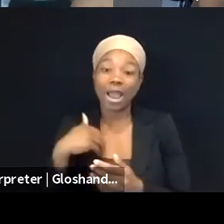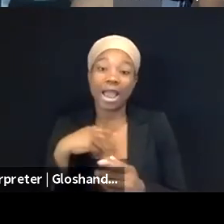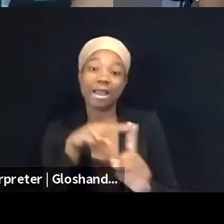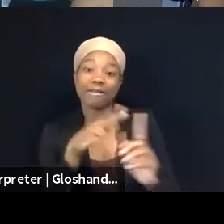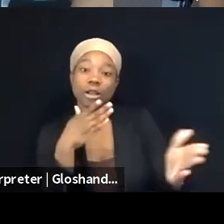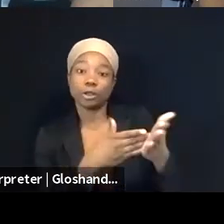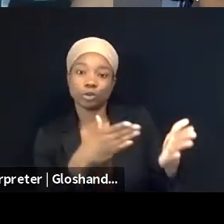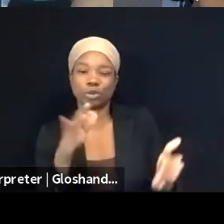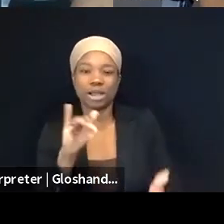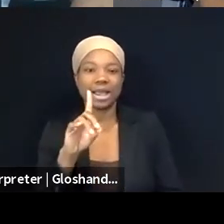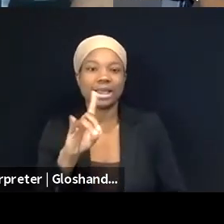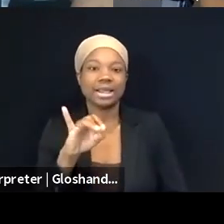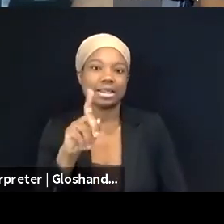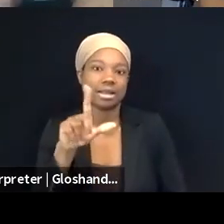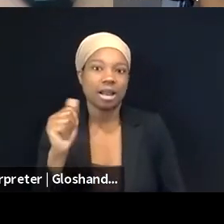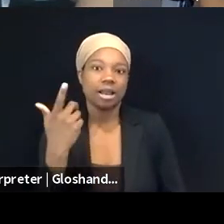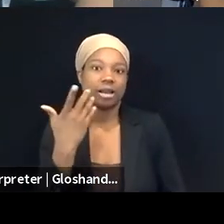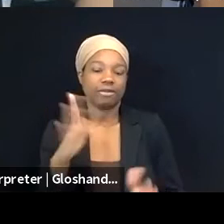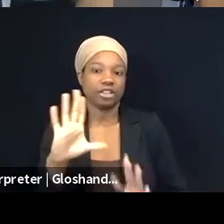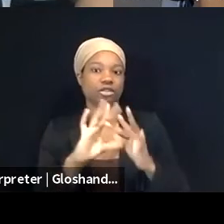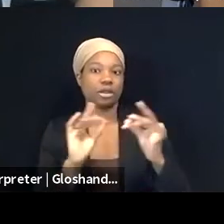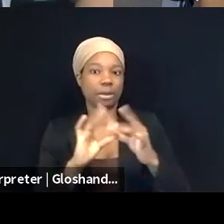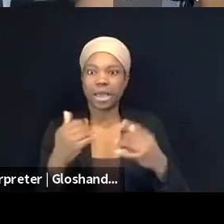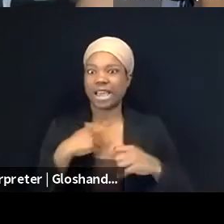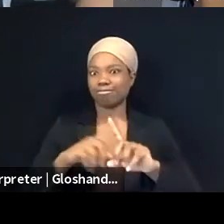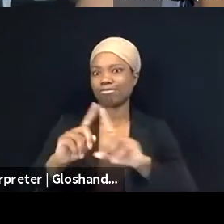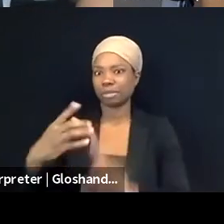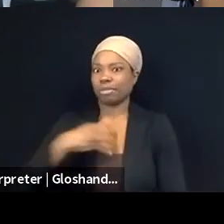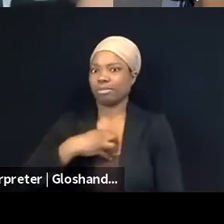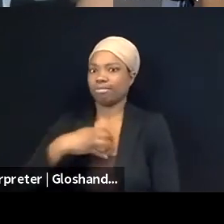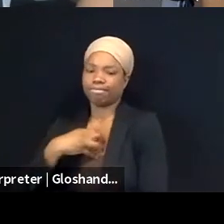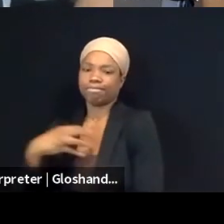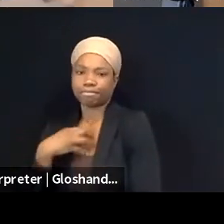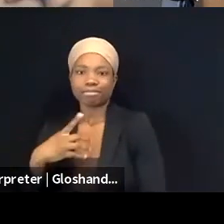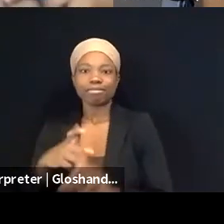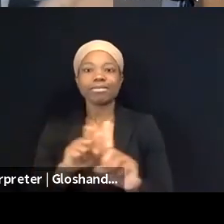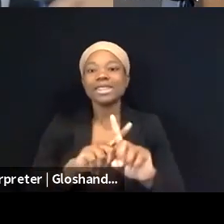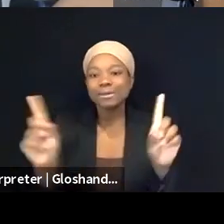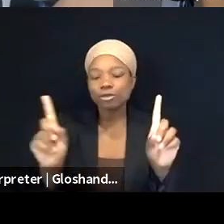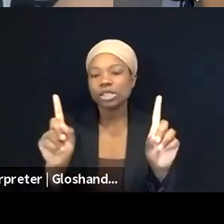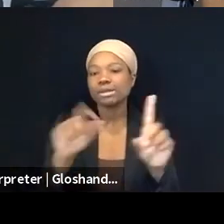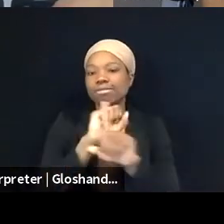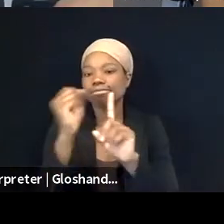that are being brought in various contexts that have lost, and one of the architects of